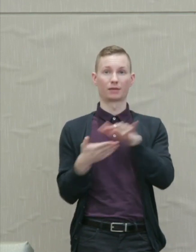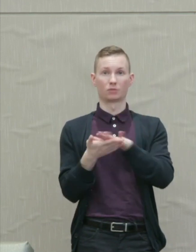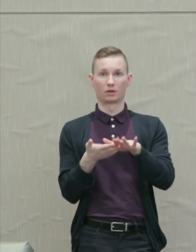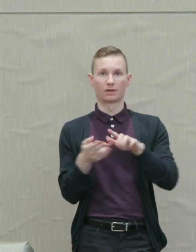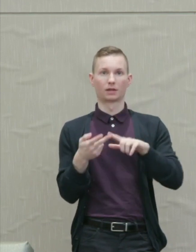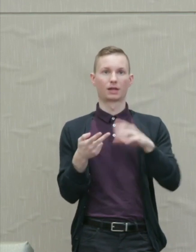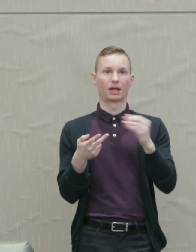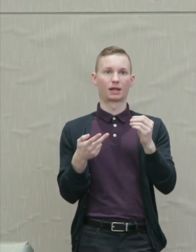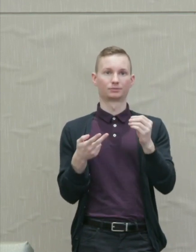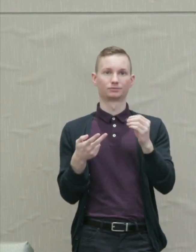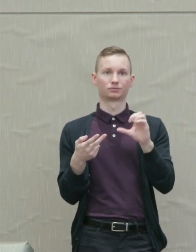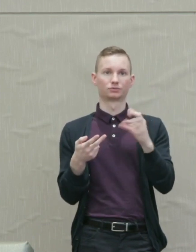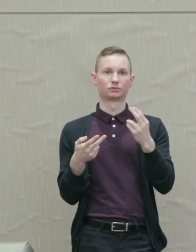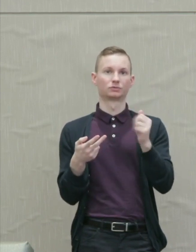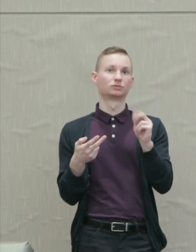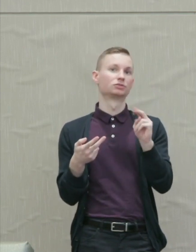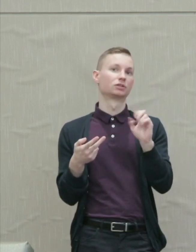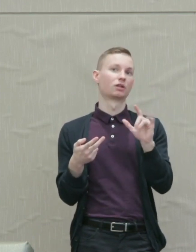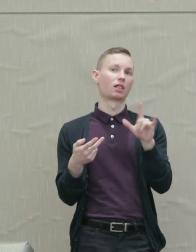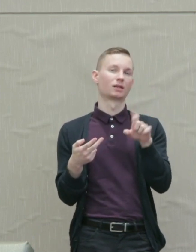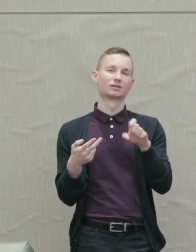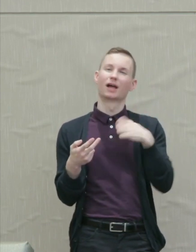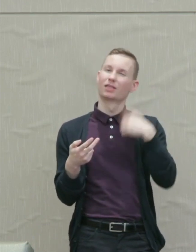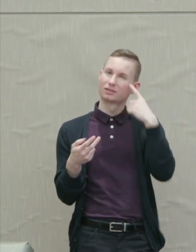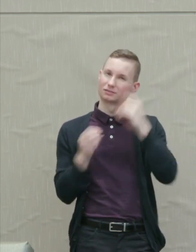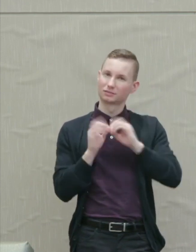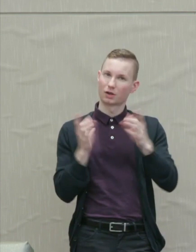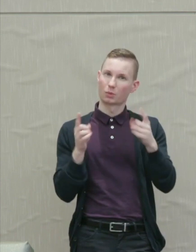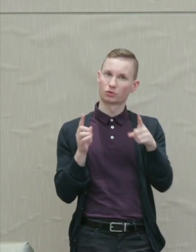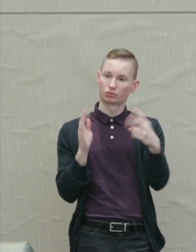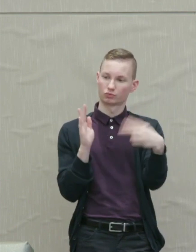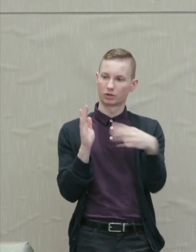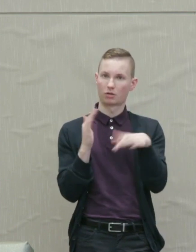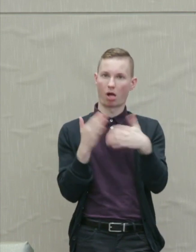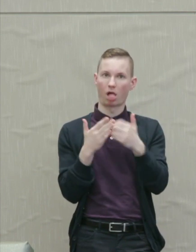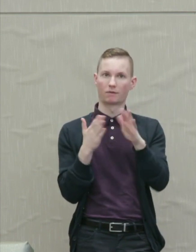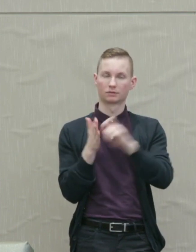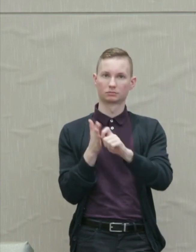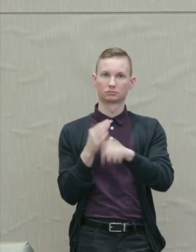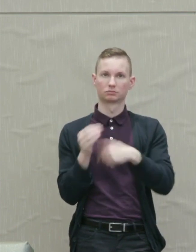And I think it's clear from reading all the things he says on this that what he meant